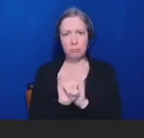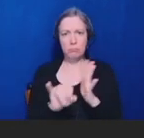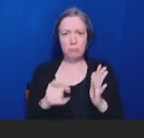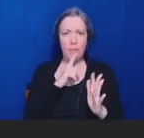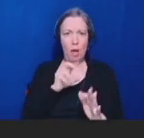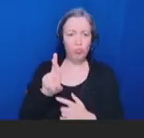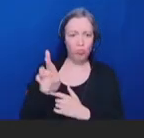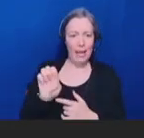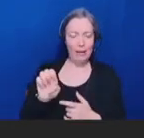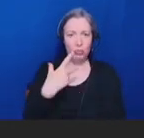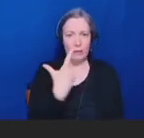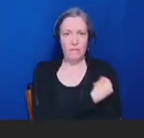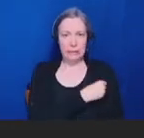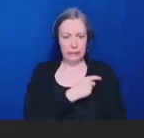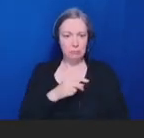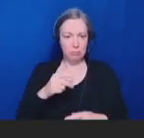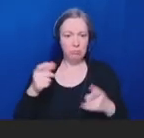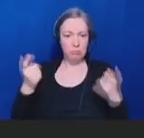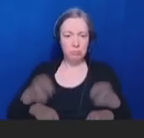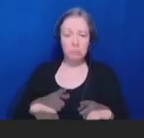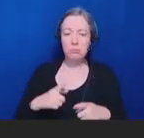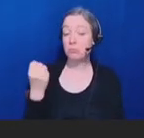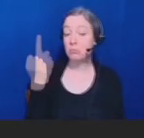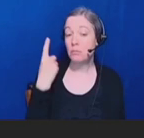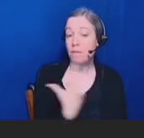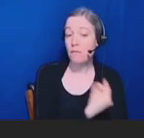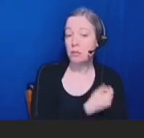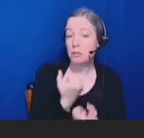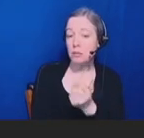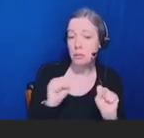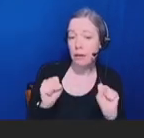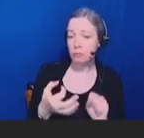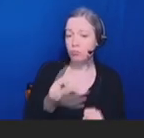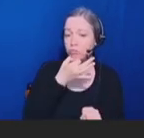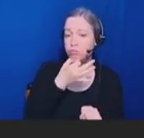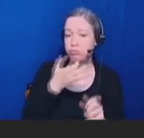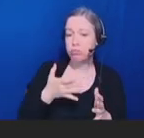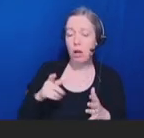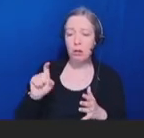States should continue to collaborate with national and international partners to investigate